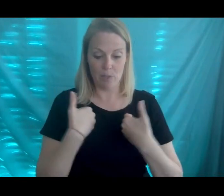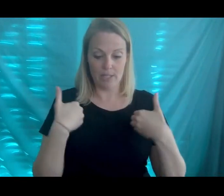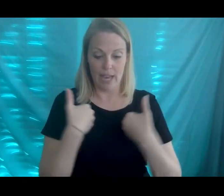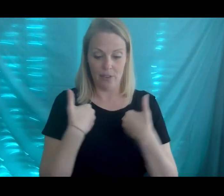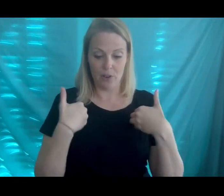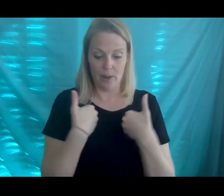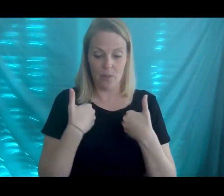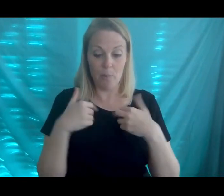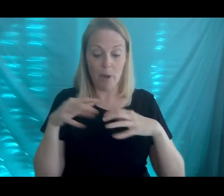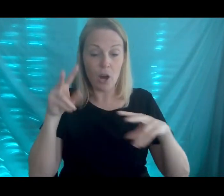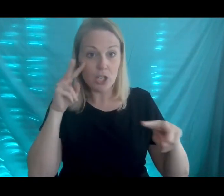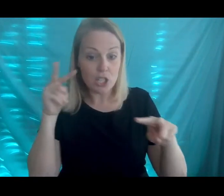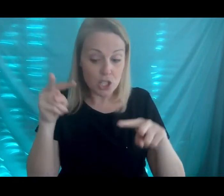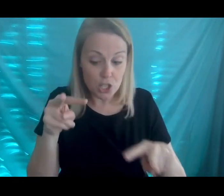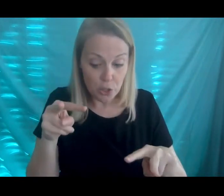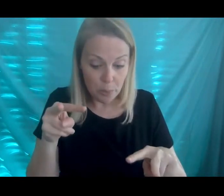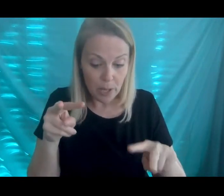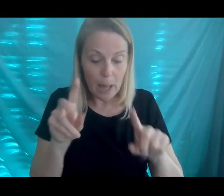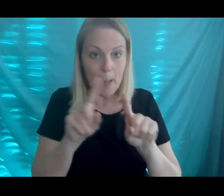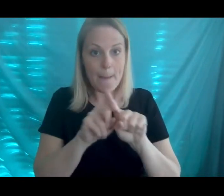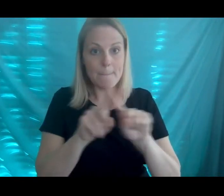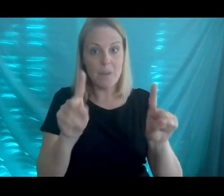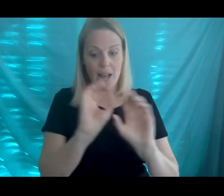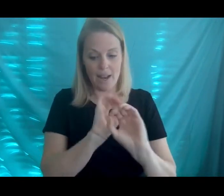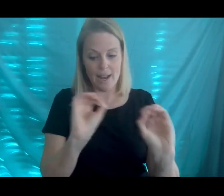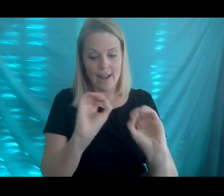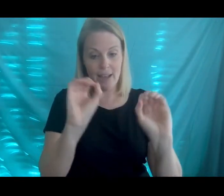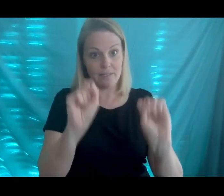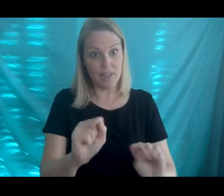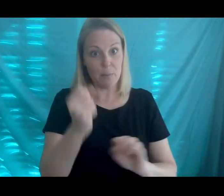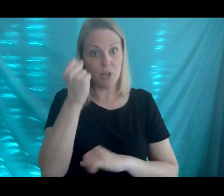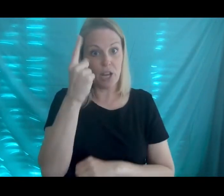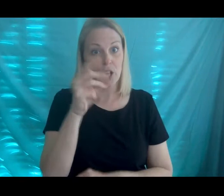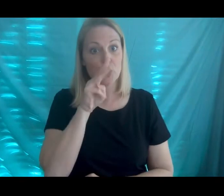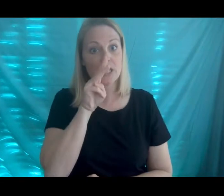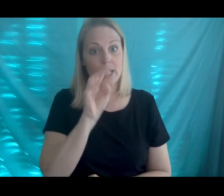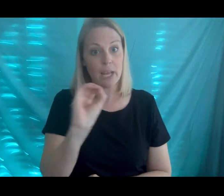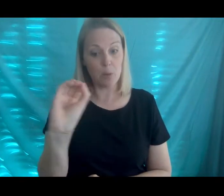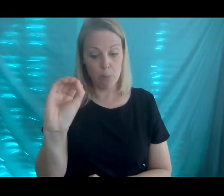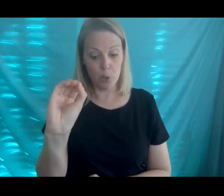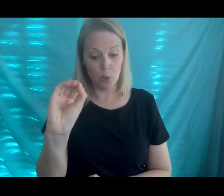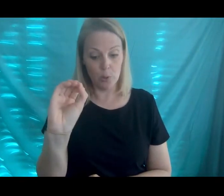gathered around the barn to snoop but none of them could understand Moo